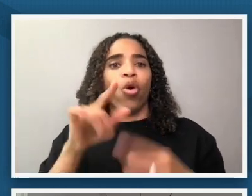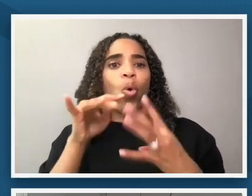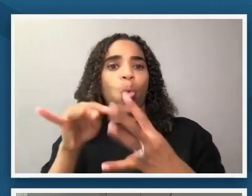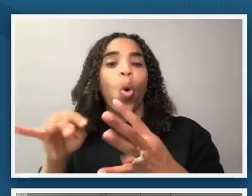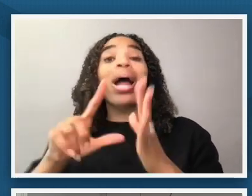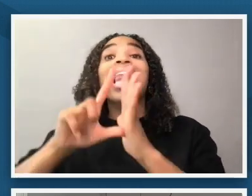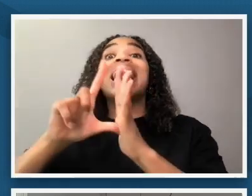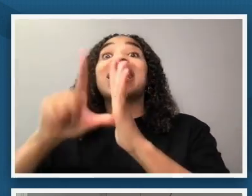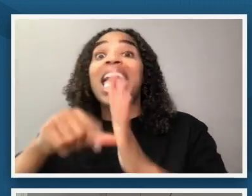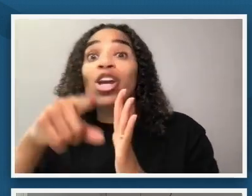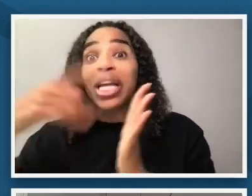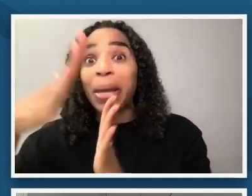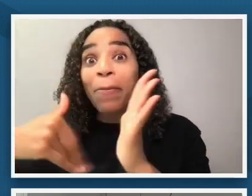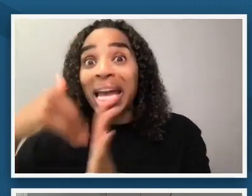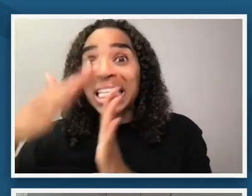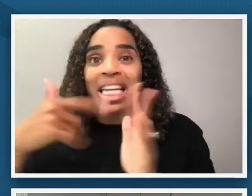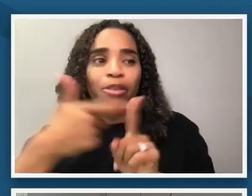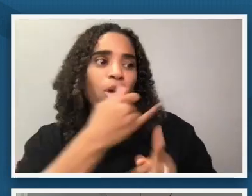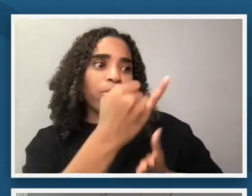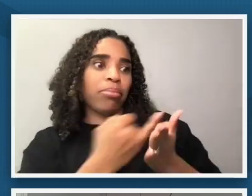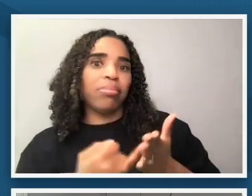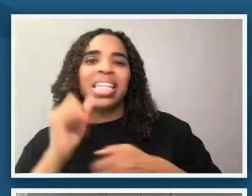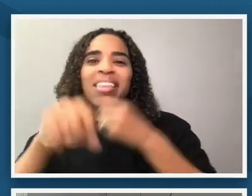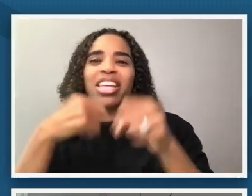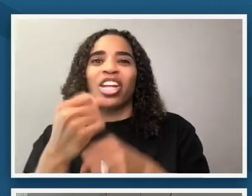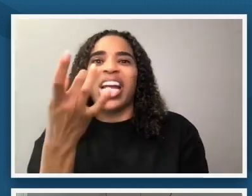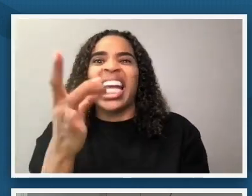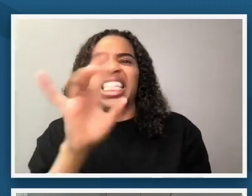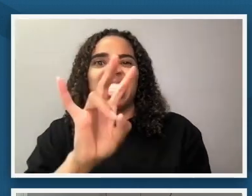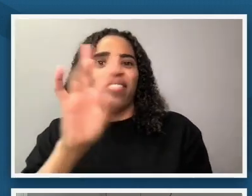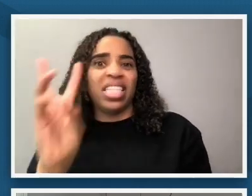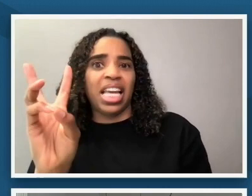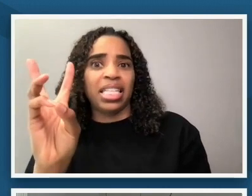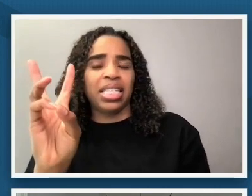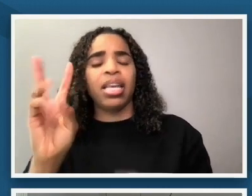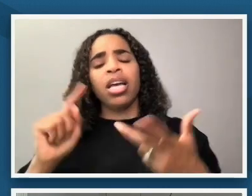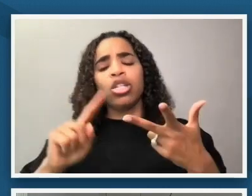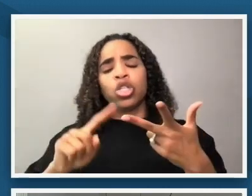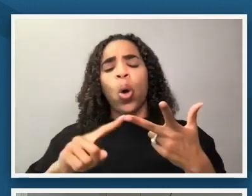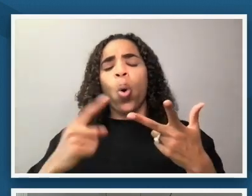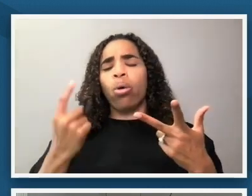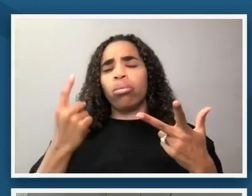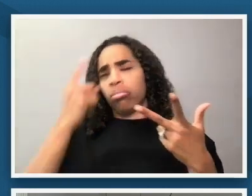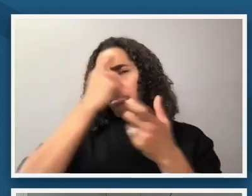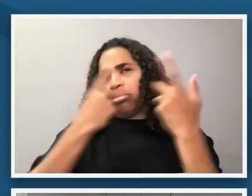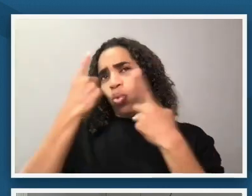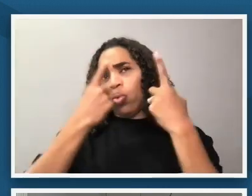1876 and so my wonder if i was going to